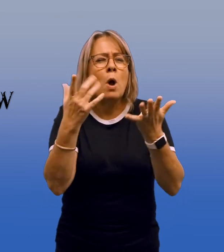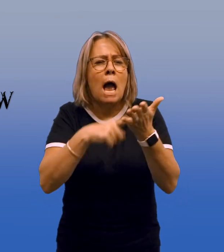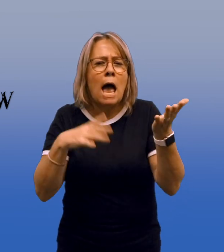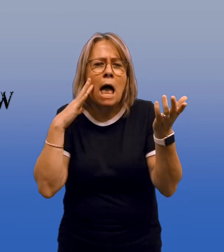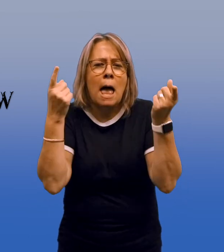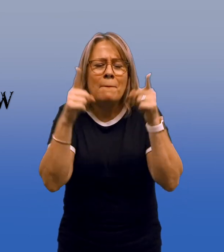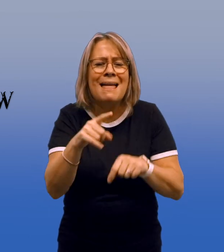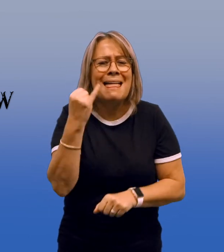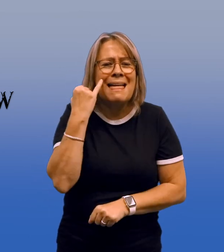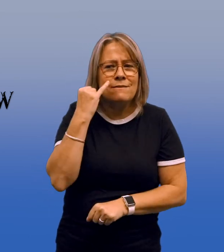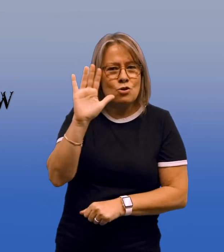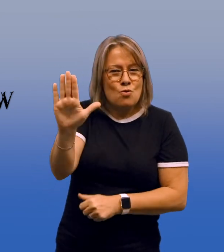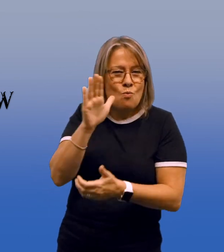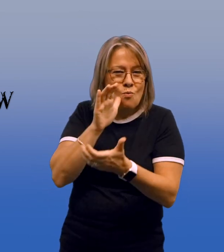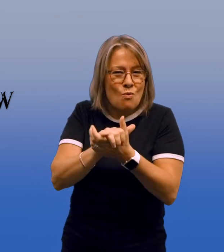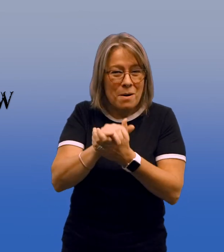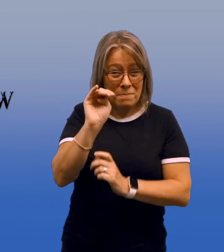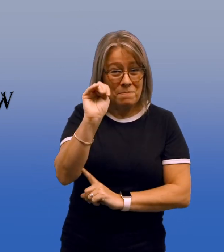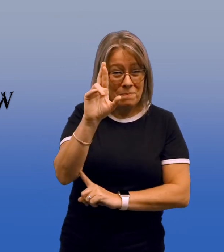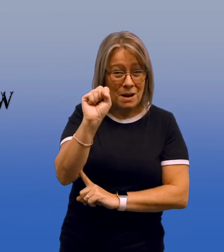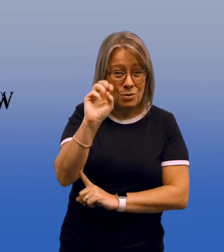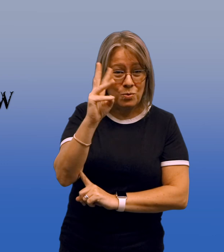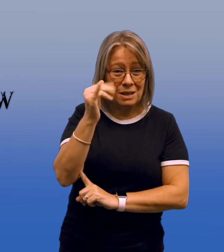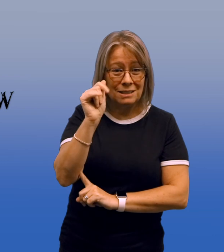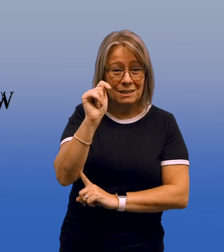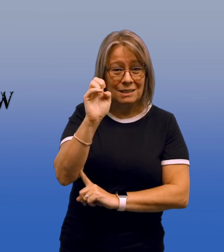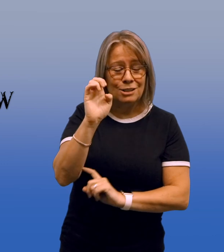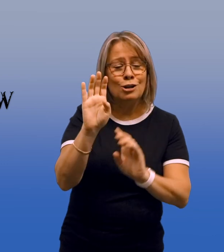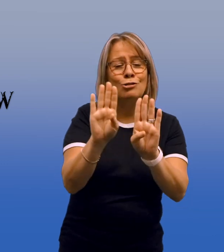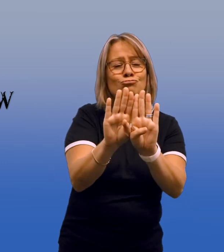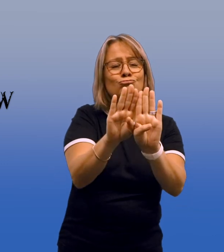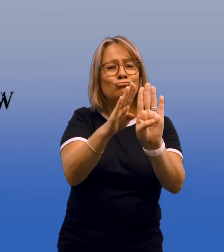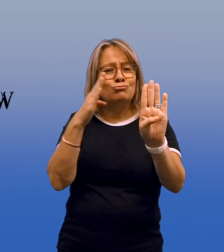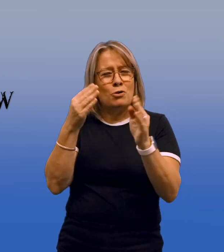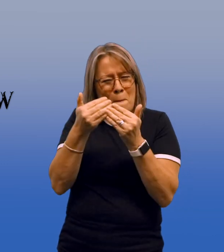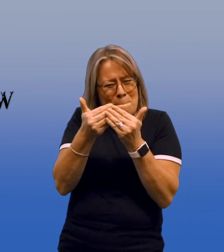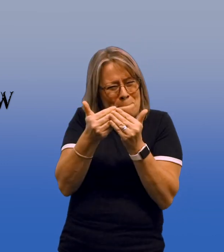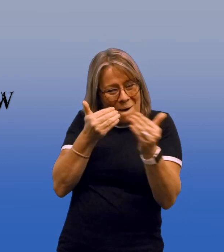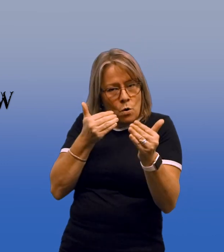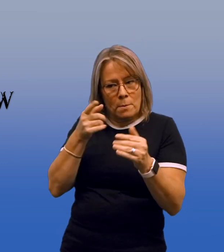And what would have happened if his wife Mrs. White had opened the door